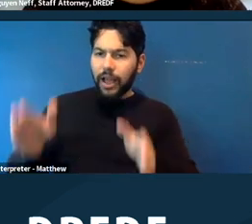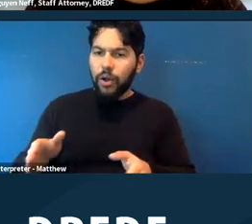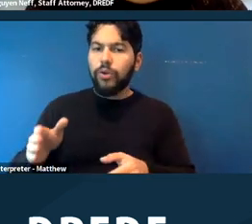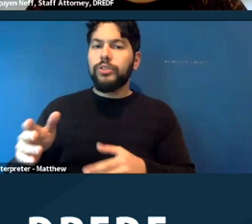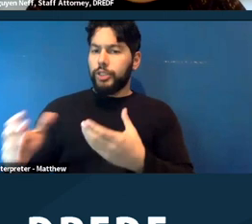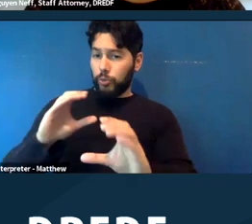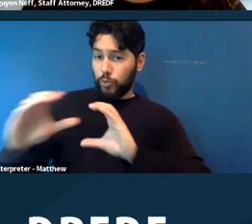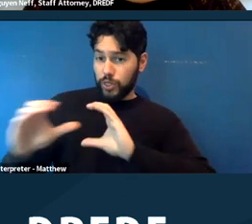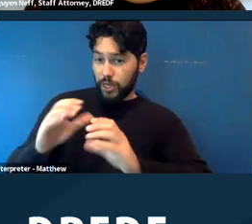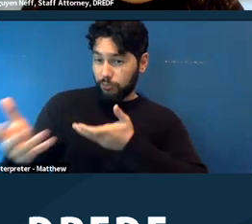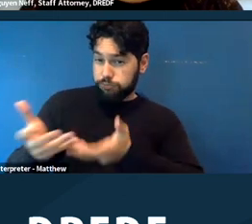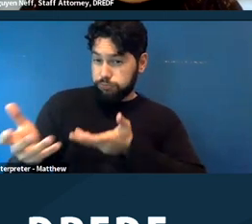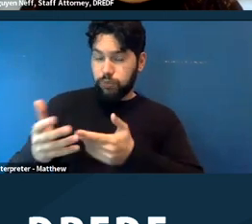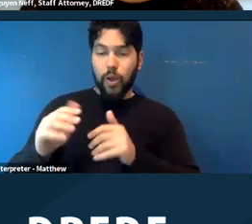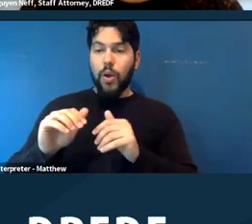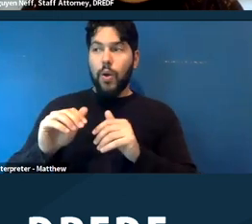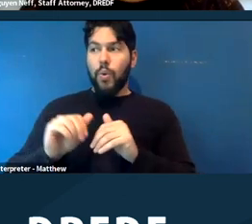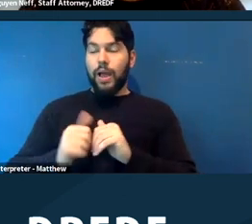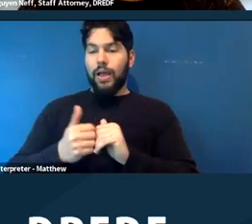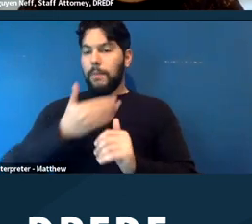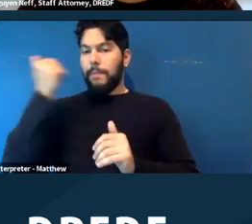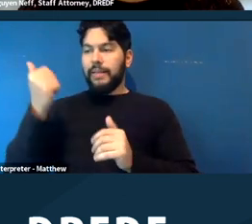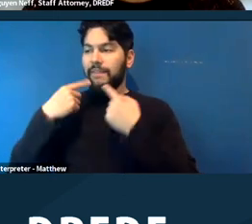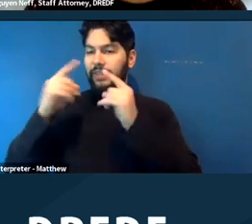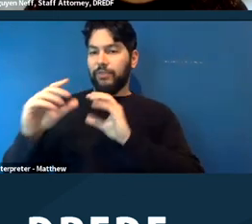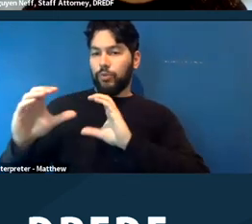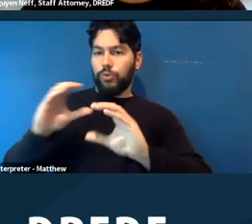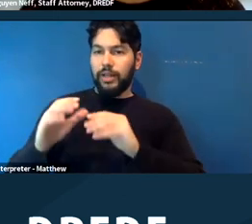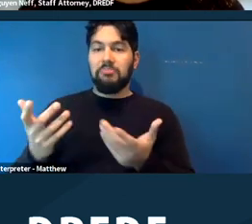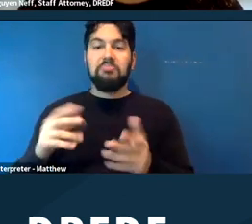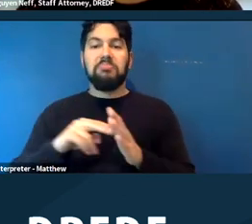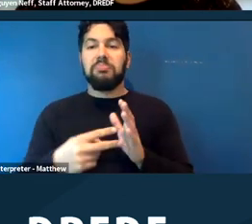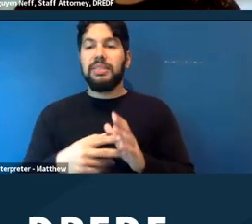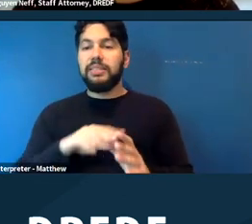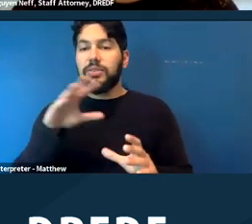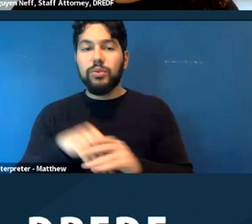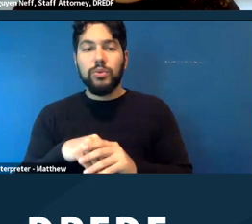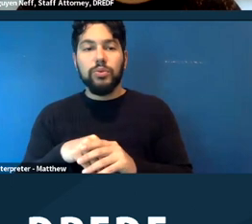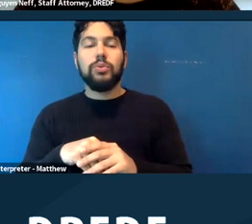is being effectively communicated. So this would include, for anyone in